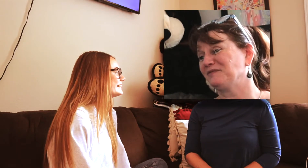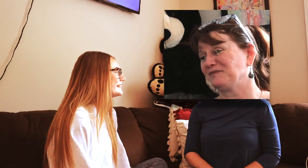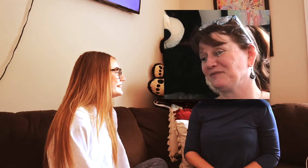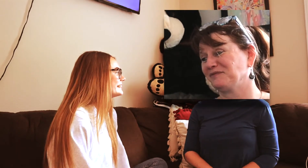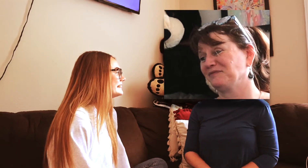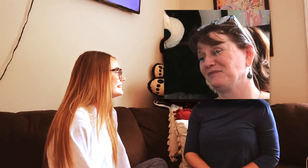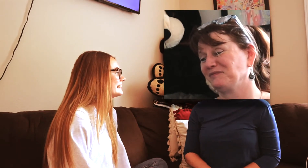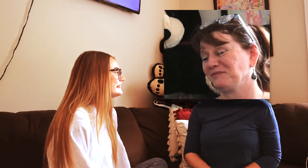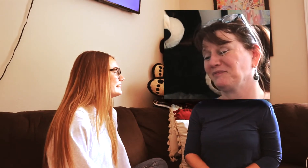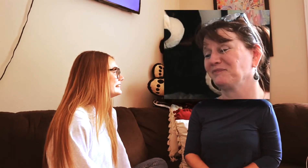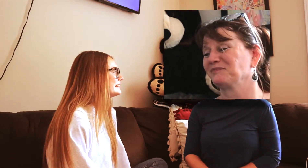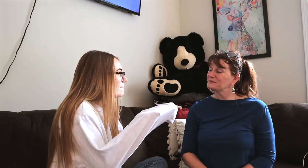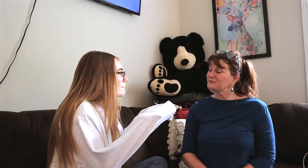*low rumble sfx*